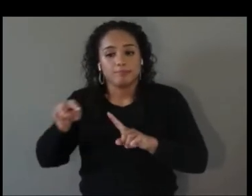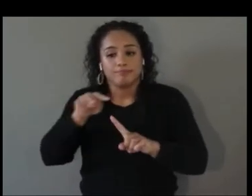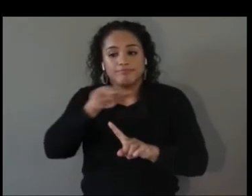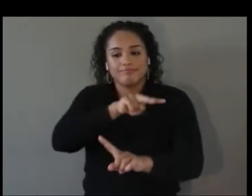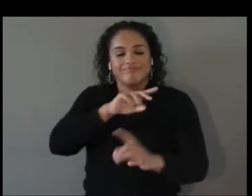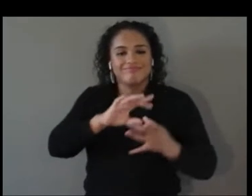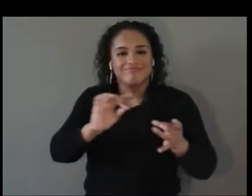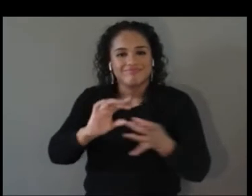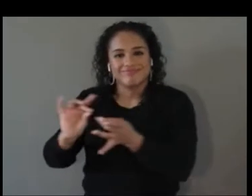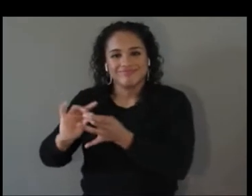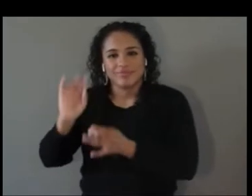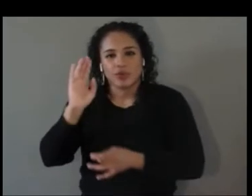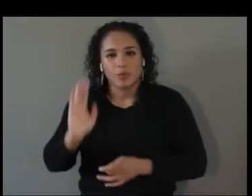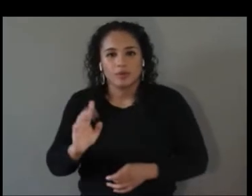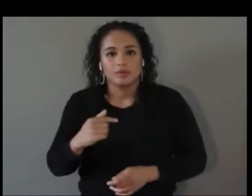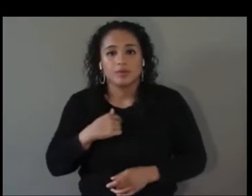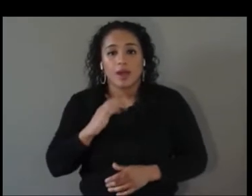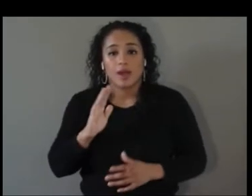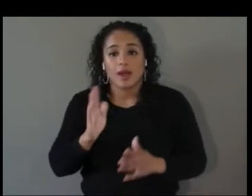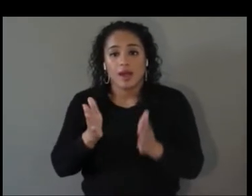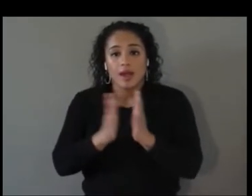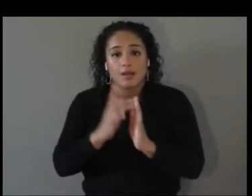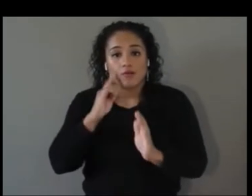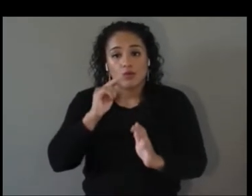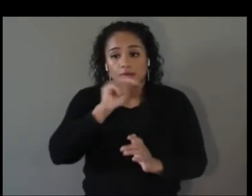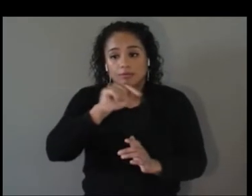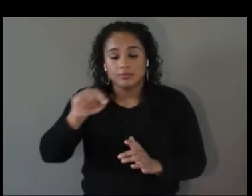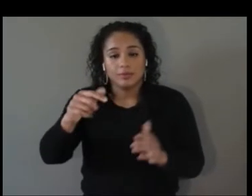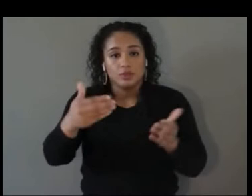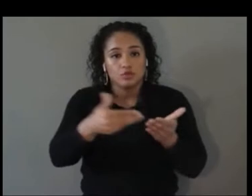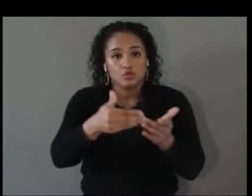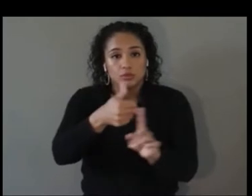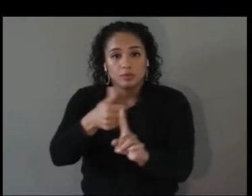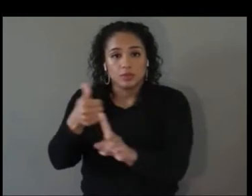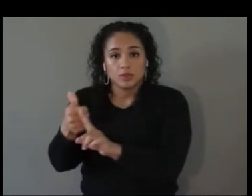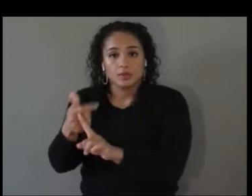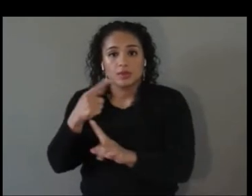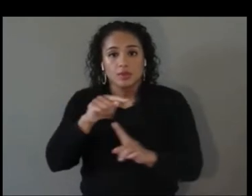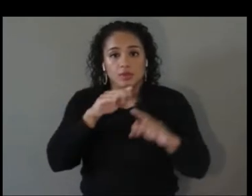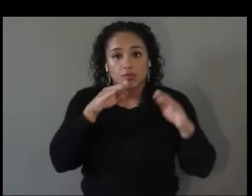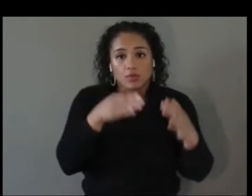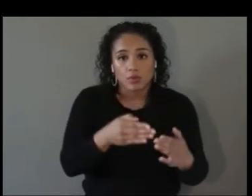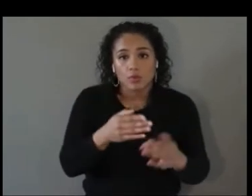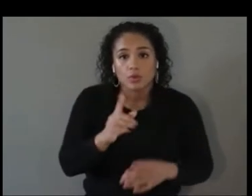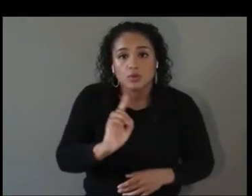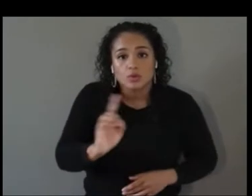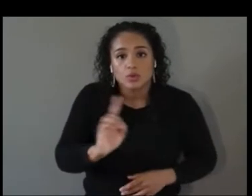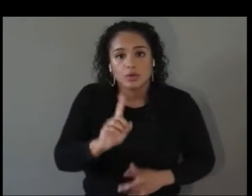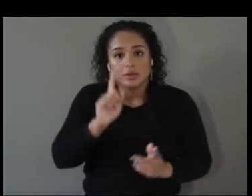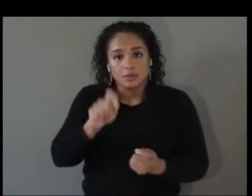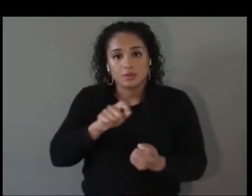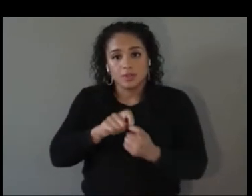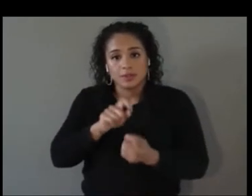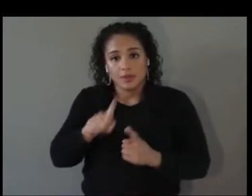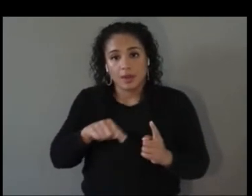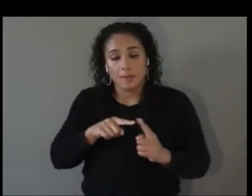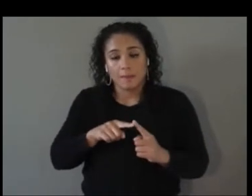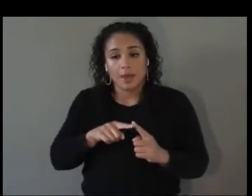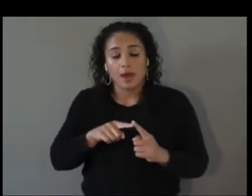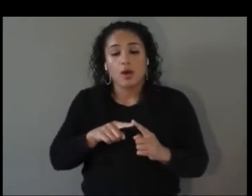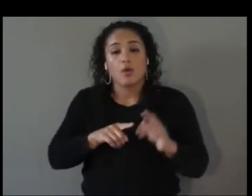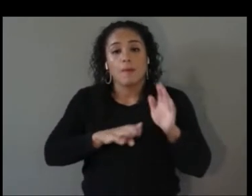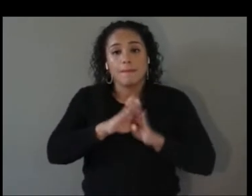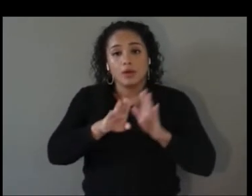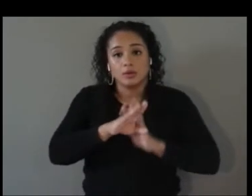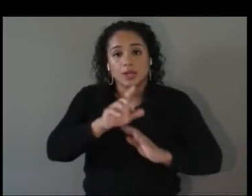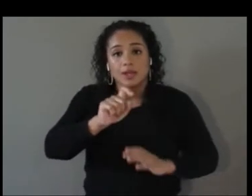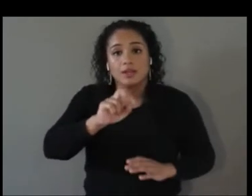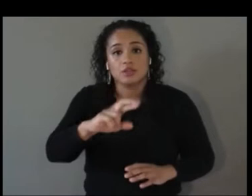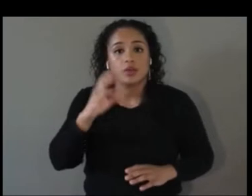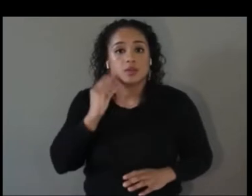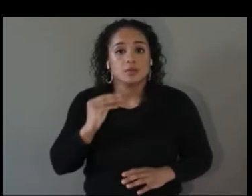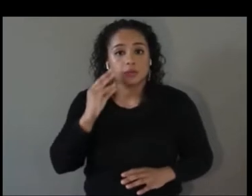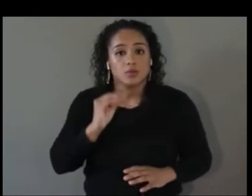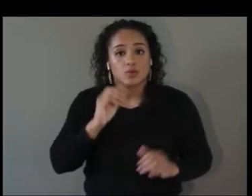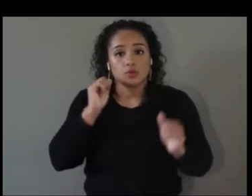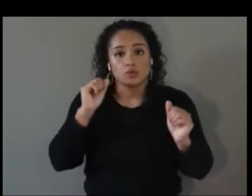introduce themselves and their areas of focus, particularly in regards to building XR experiences. Let's start with Nina Salomons,